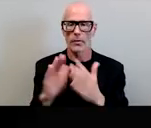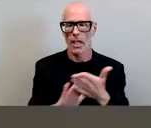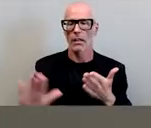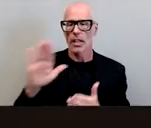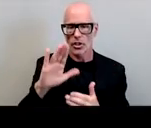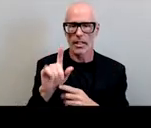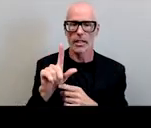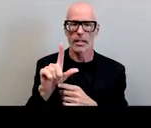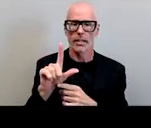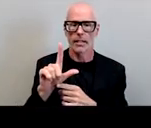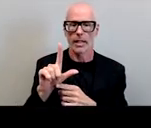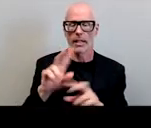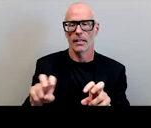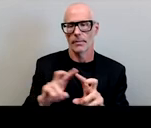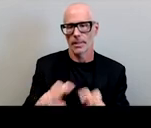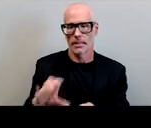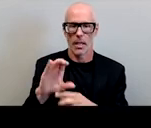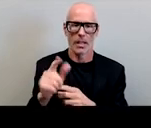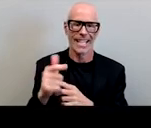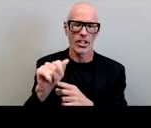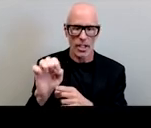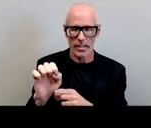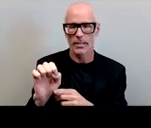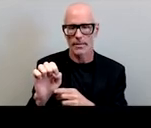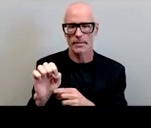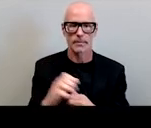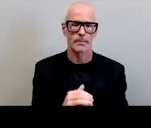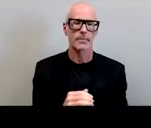the national assessment of collegiate campus climates also known as the NACC